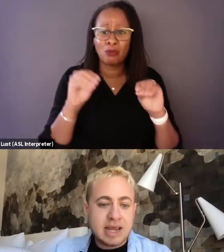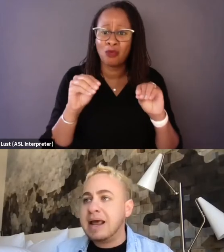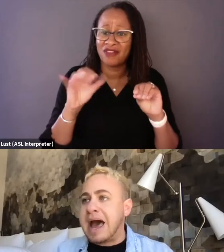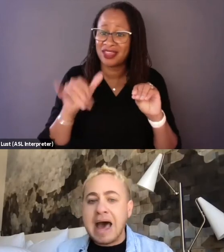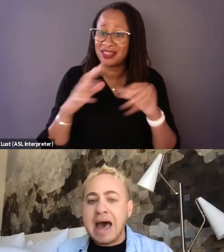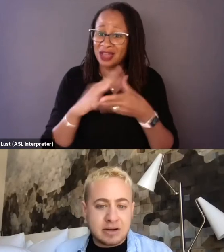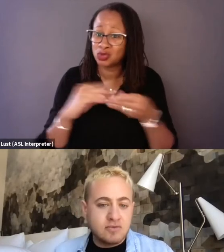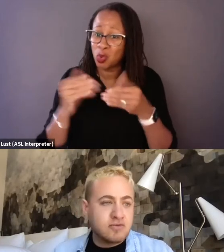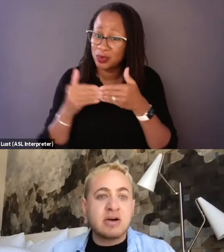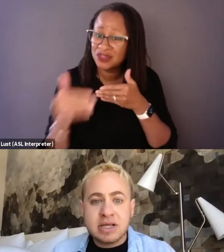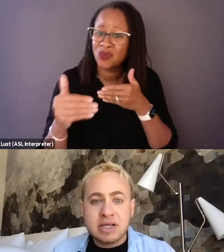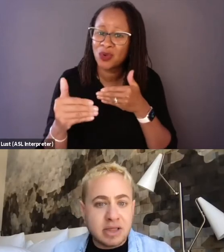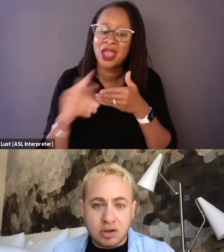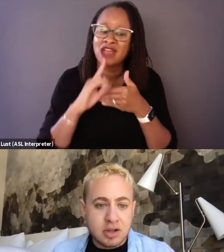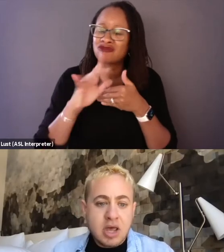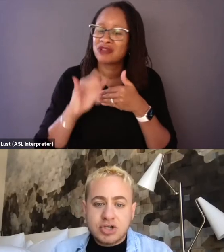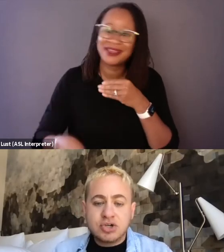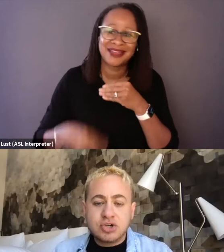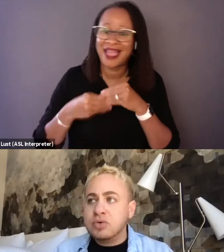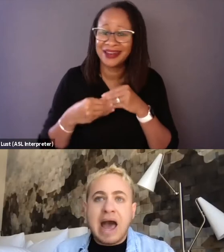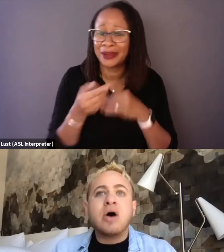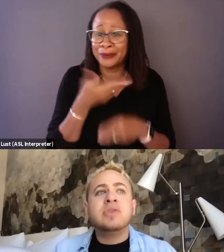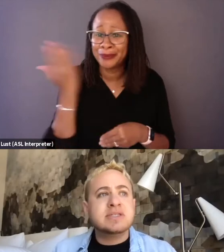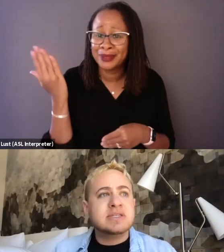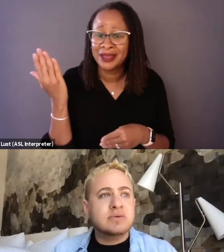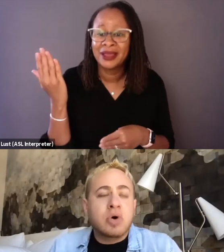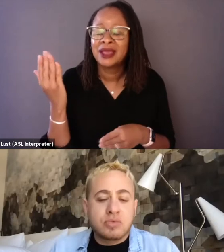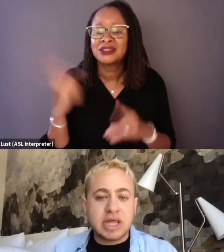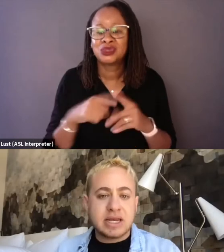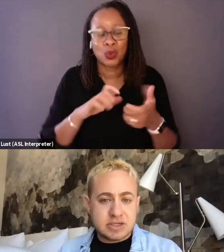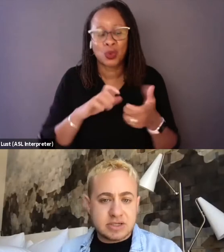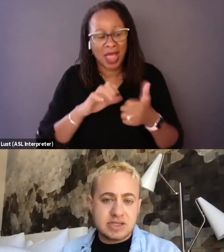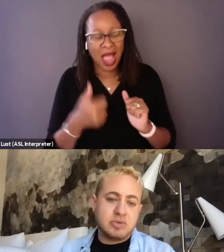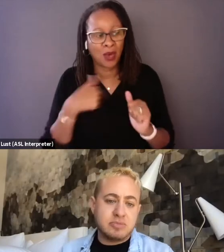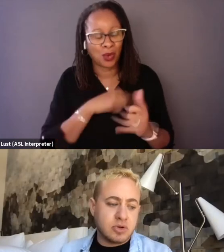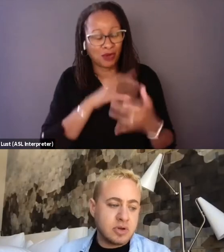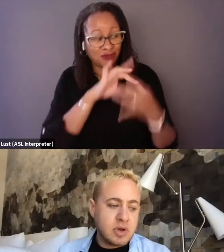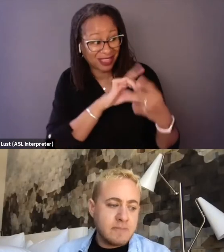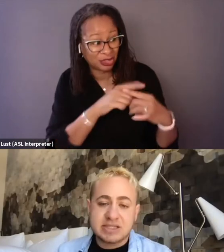it added very little to how we're relating to these young people